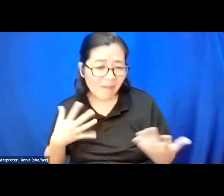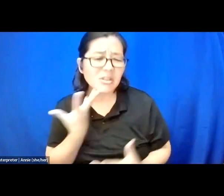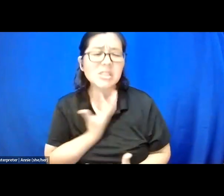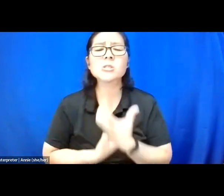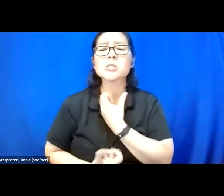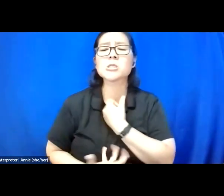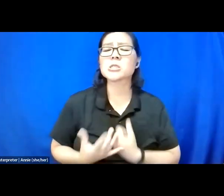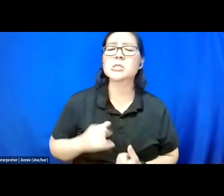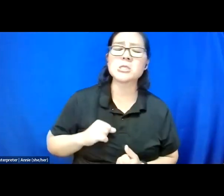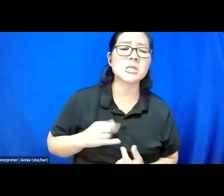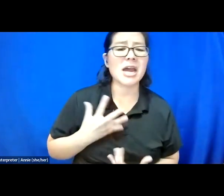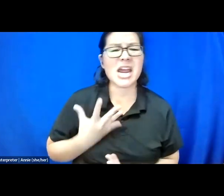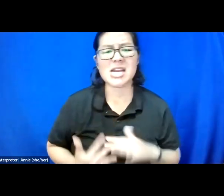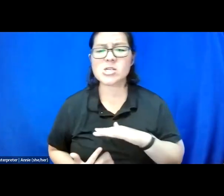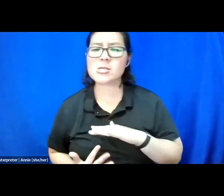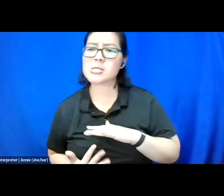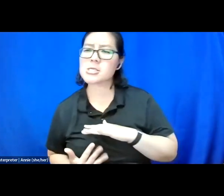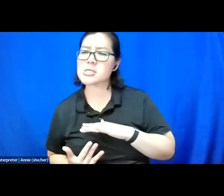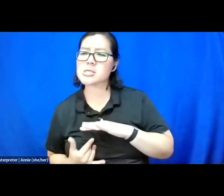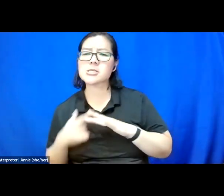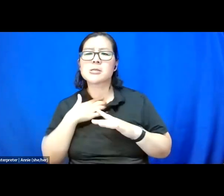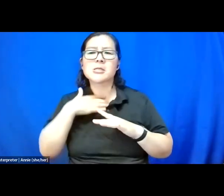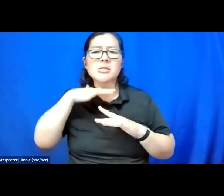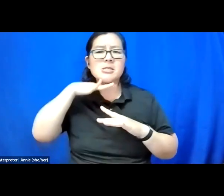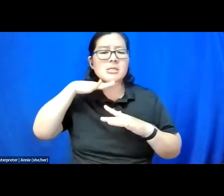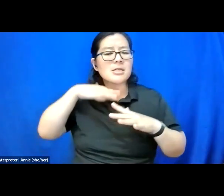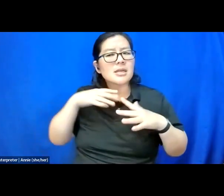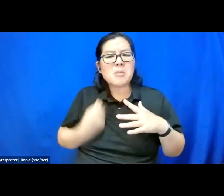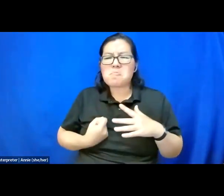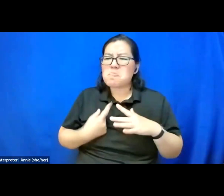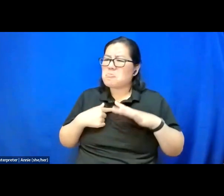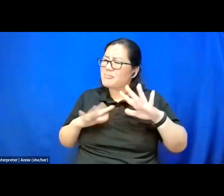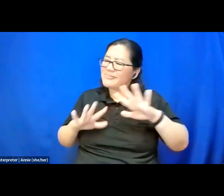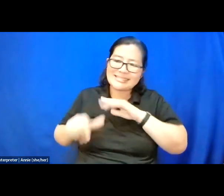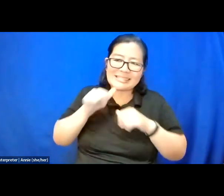of my esophagus, a burp, like skipping hopscotch. Do I reach rage?